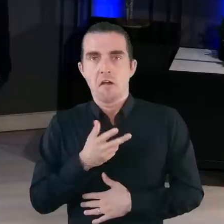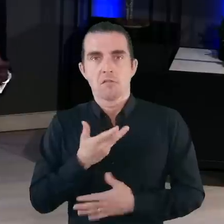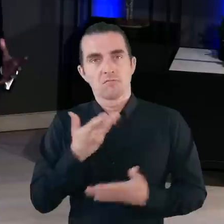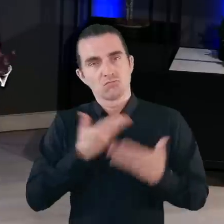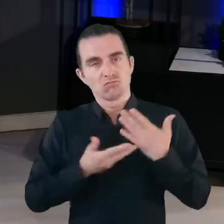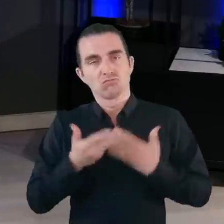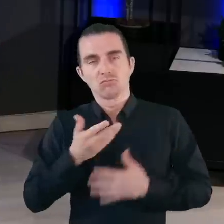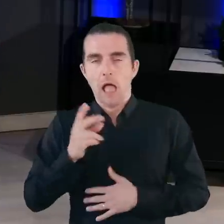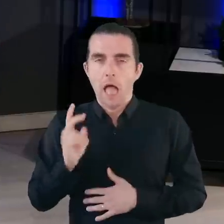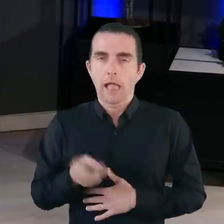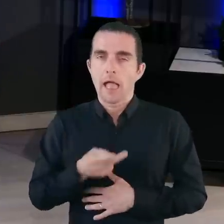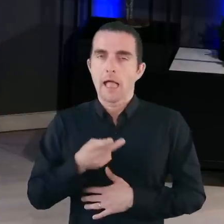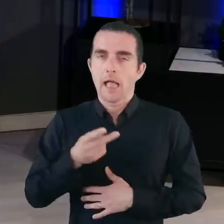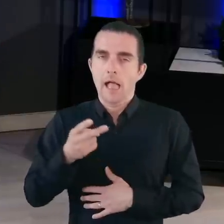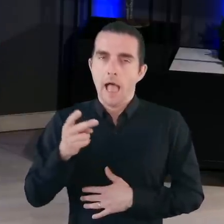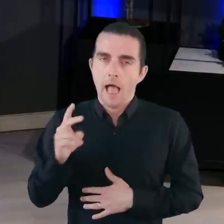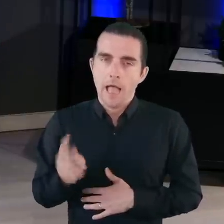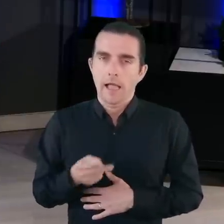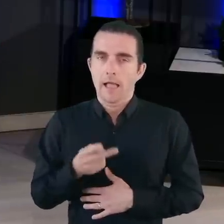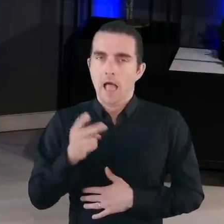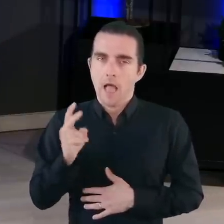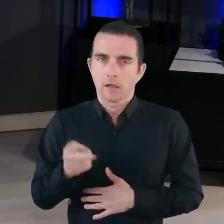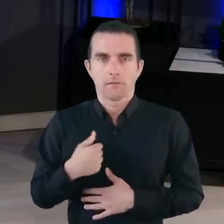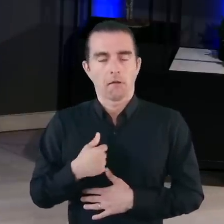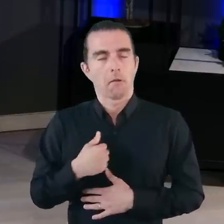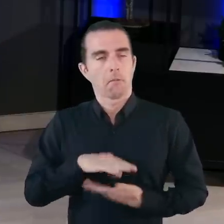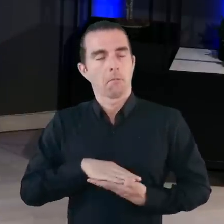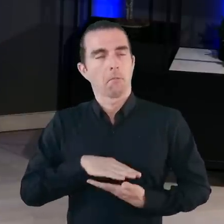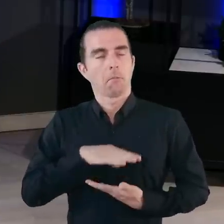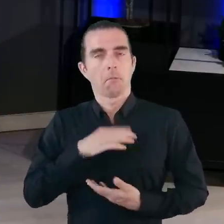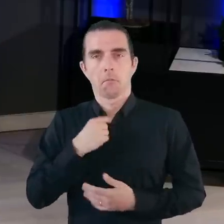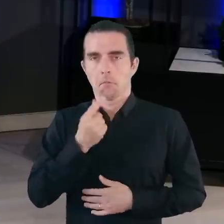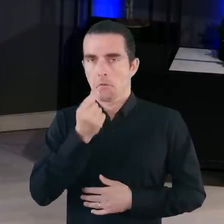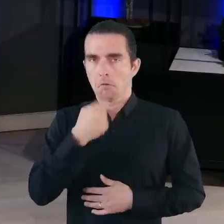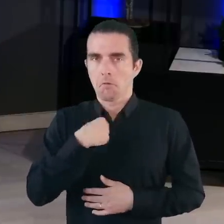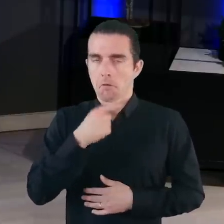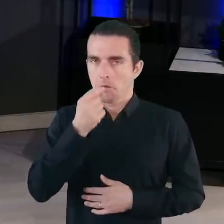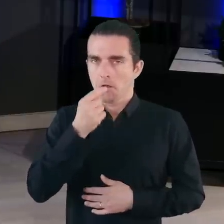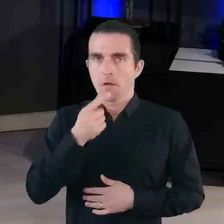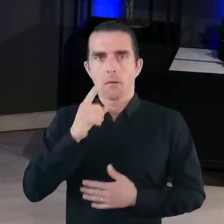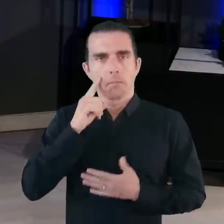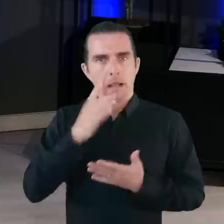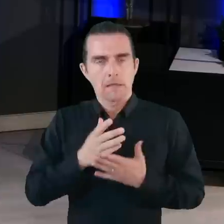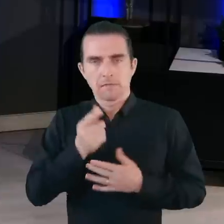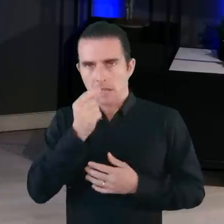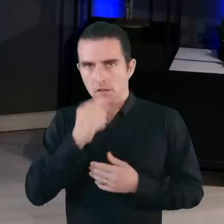And that single repetition you hear over and over again. And it’s a self-fulfilling prophecy. You begin to believe that.